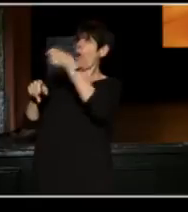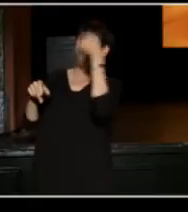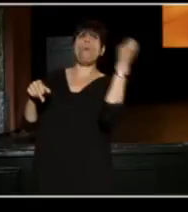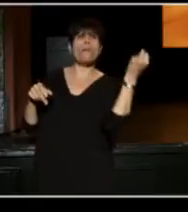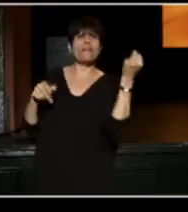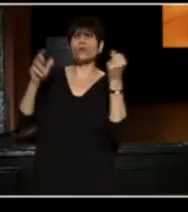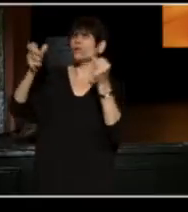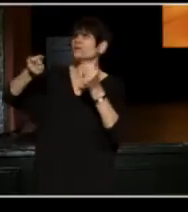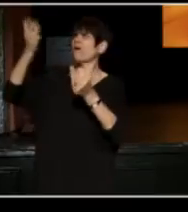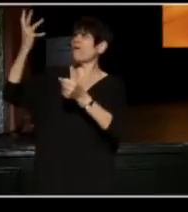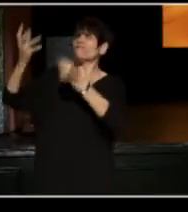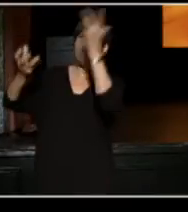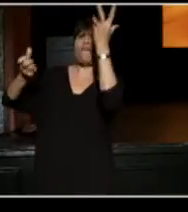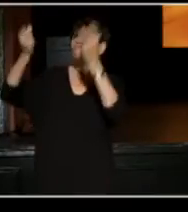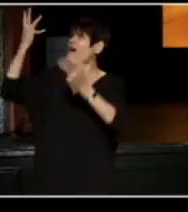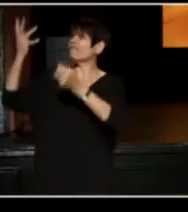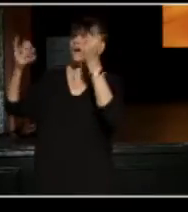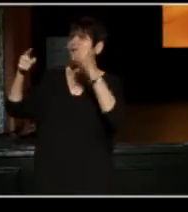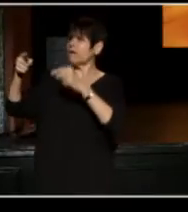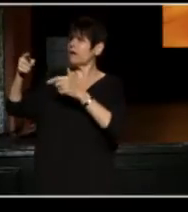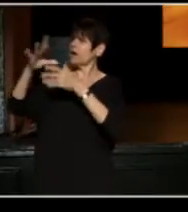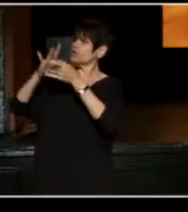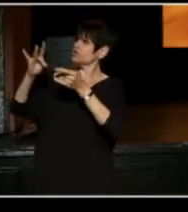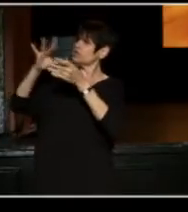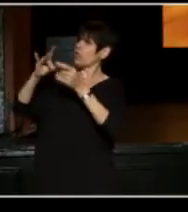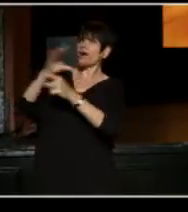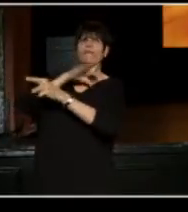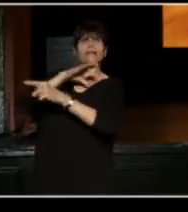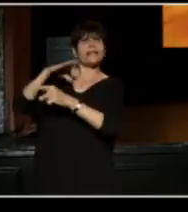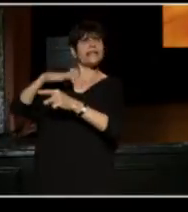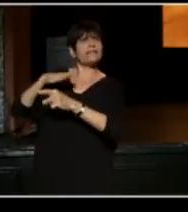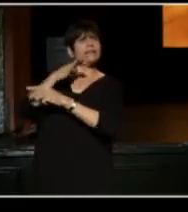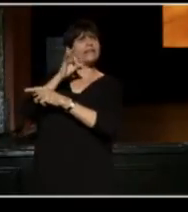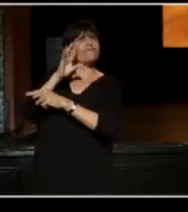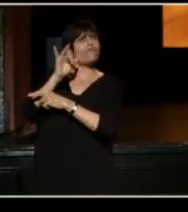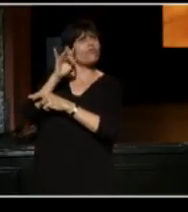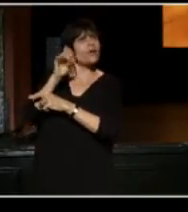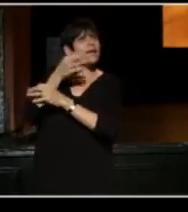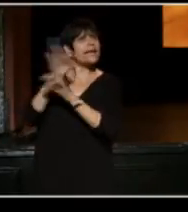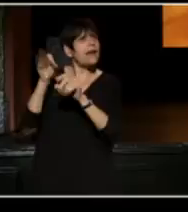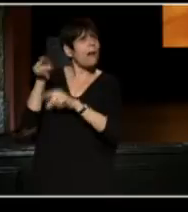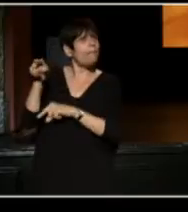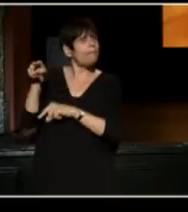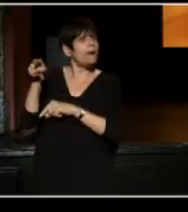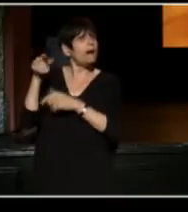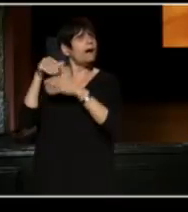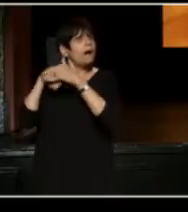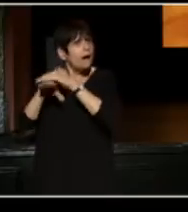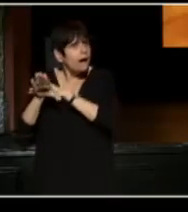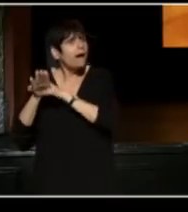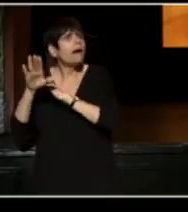and said, "This is the story of Cleveland and freedom." This is the story of Cleveland and freedom